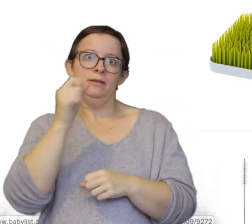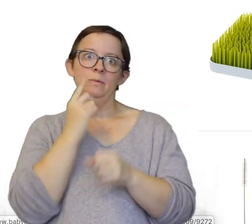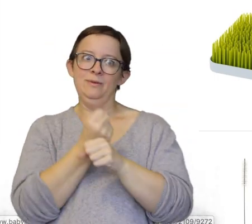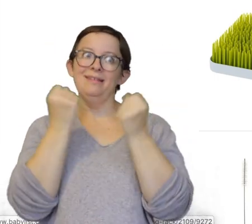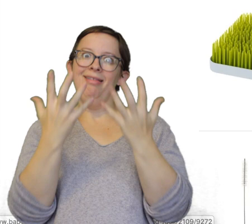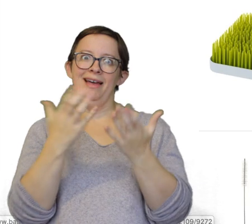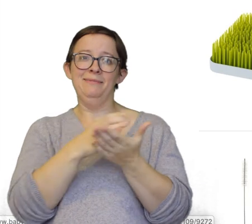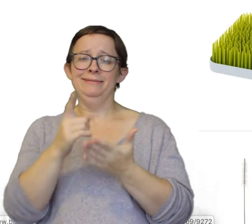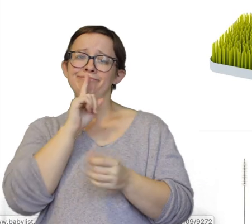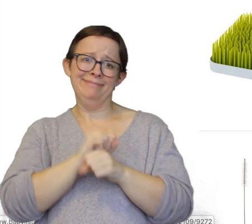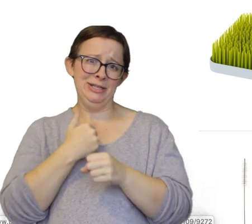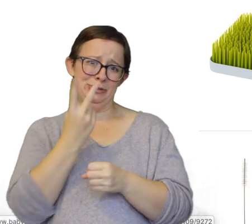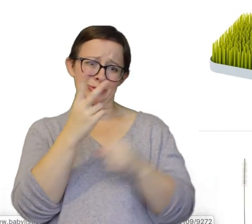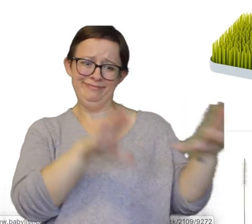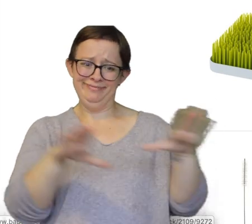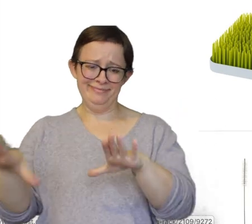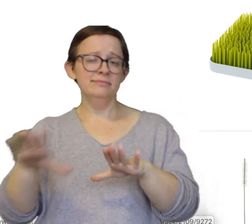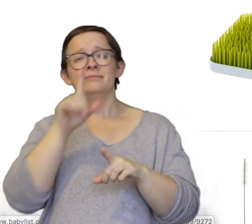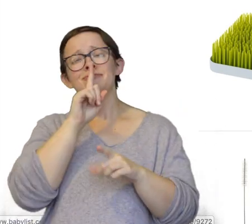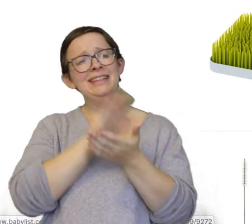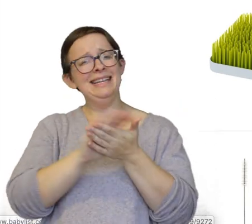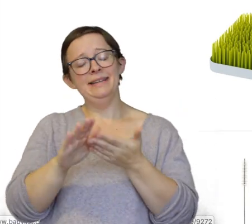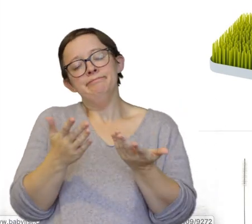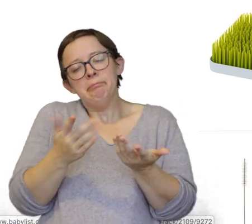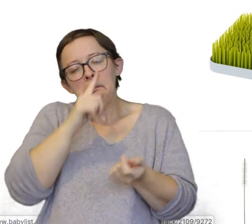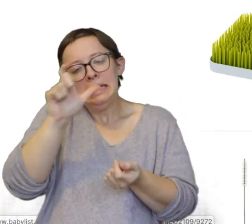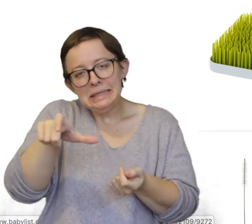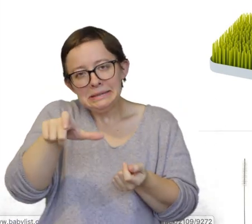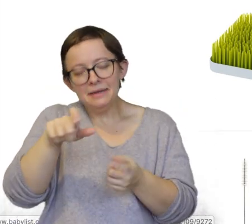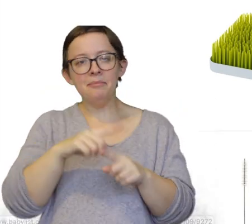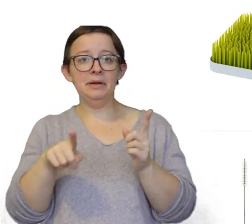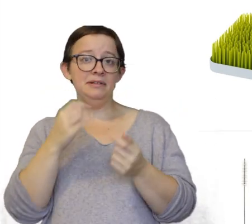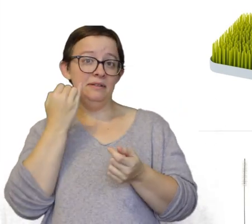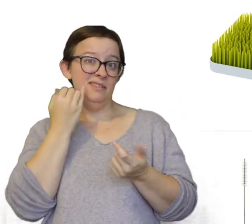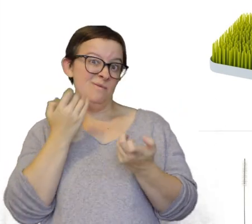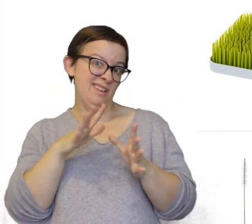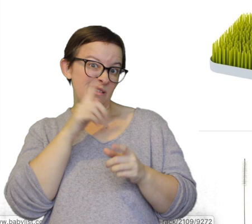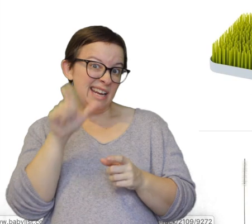Actually two of these and they just look really nice. Again you don't need to have them. So if you don't want it, you don't have to.